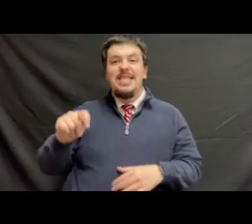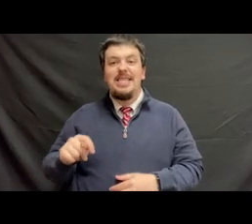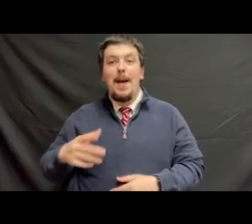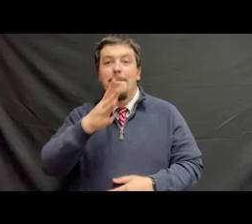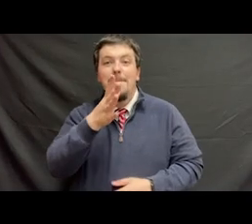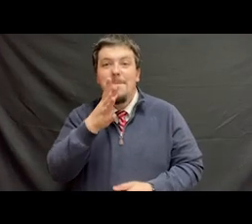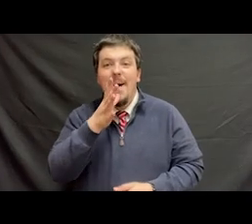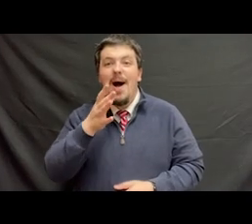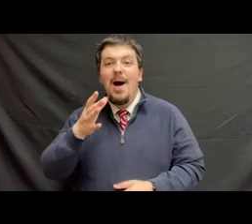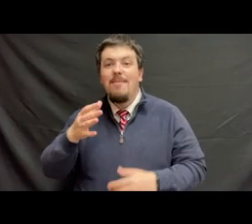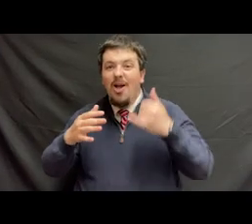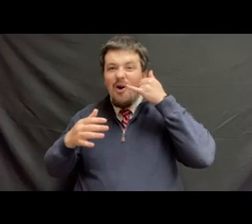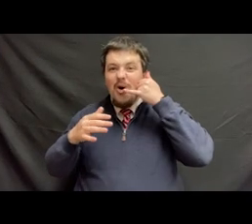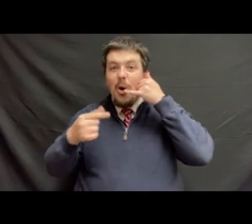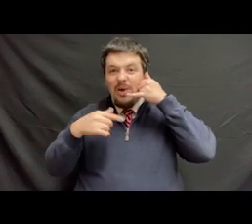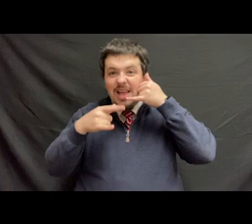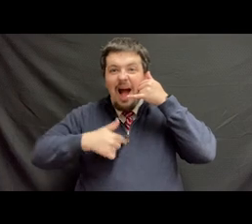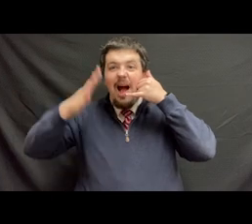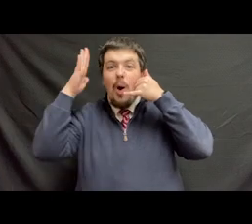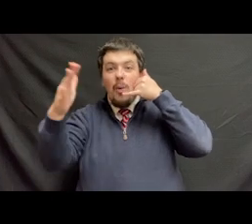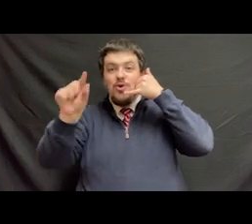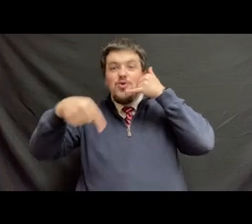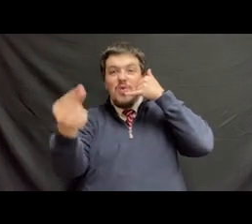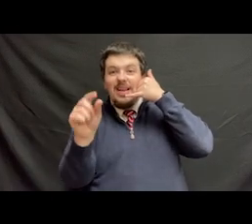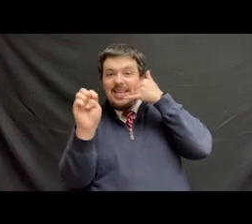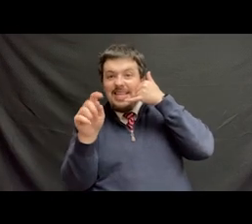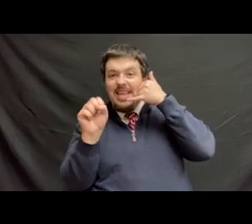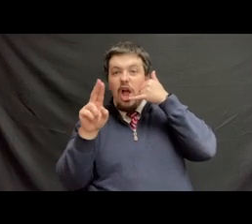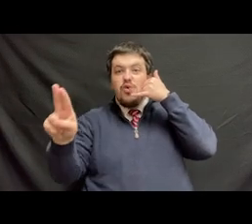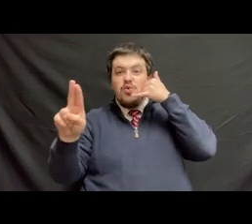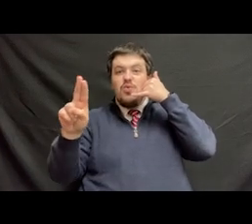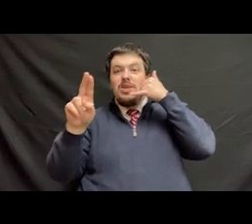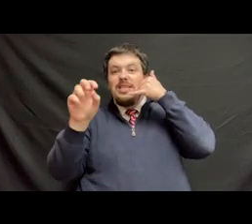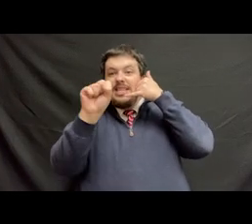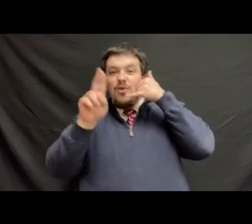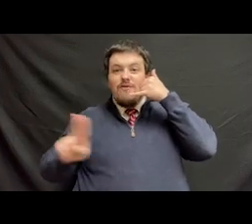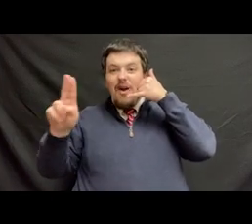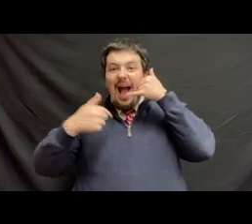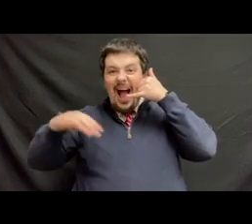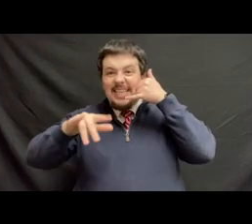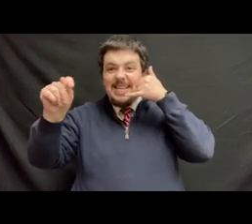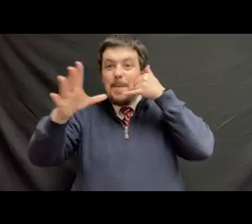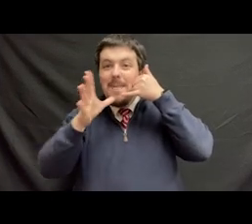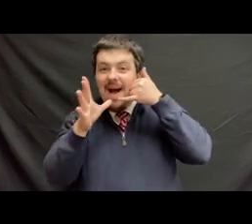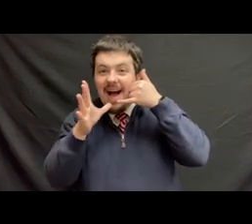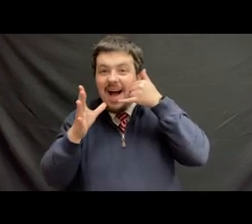We did it, Mom. I'm gonna be a graduate of East Tennessee State University. I did it, Mom.